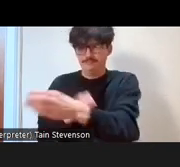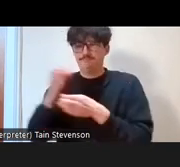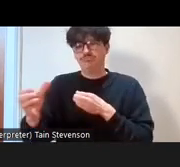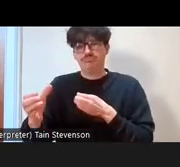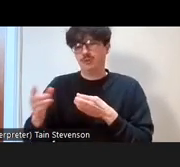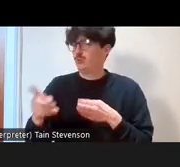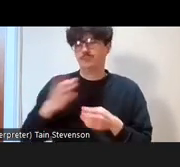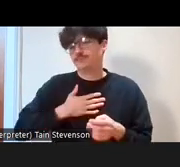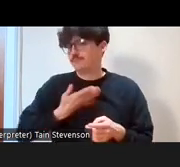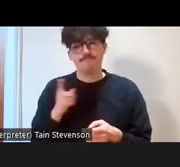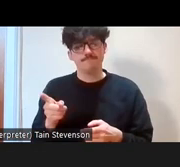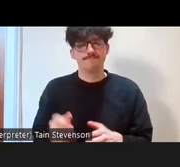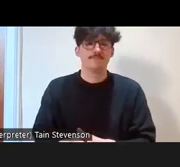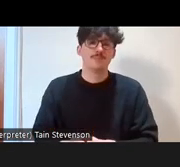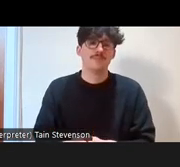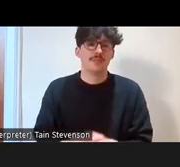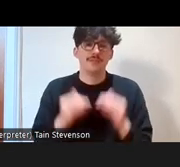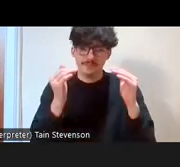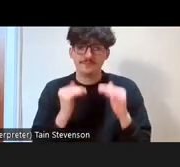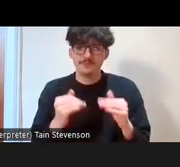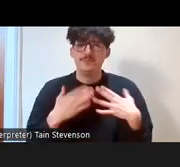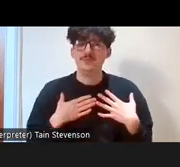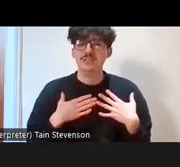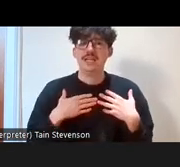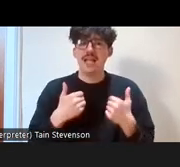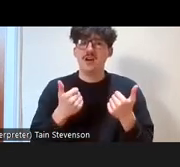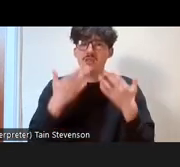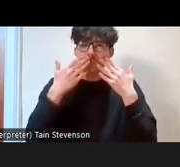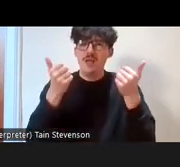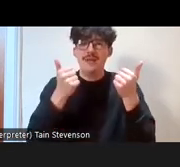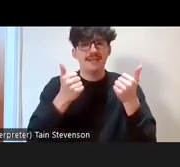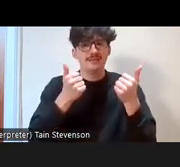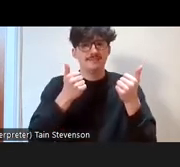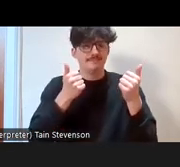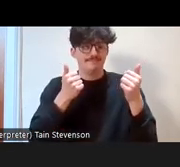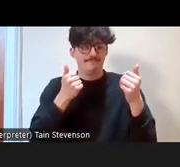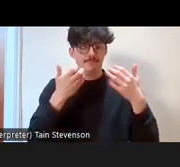that the health and well-being of volunteers is projected to worsen but less support's available.